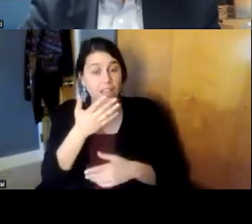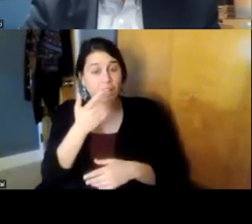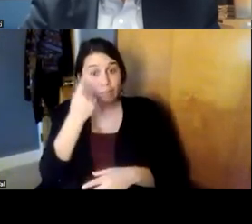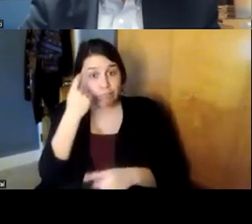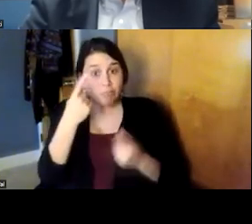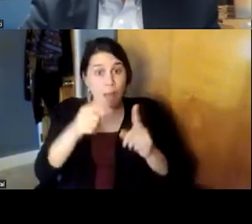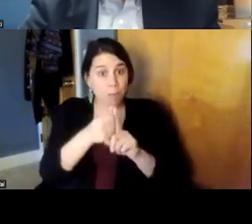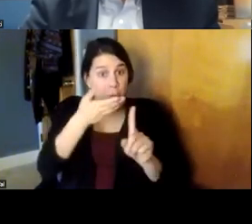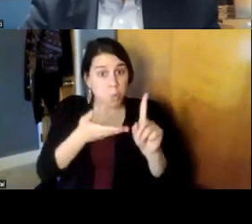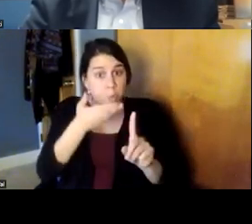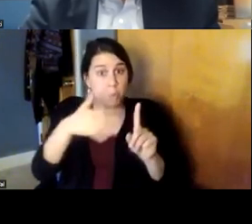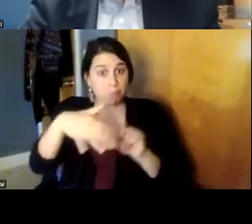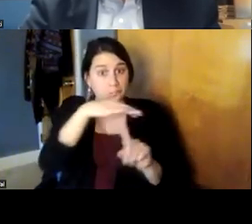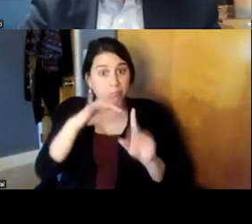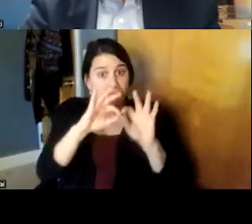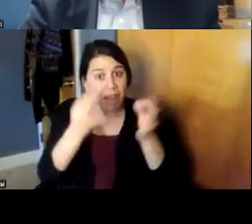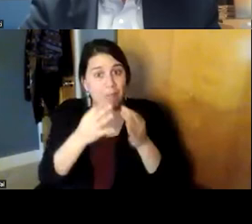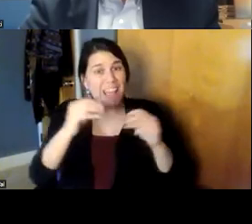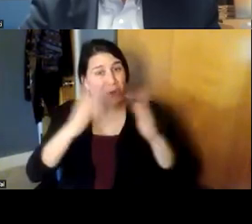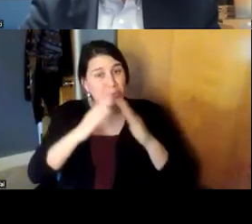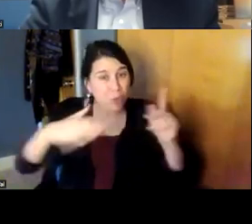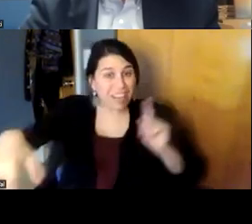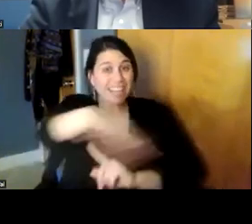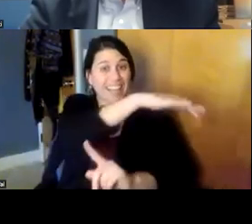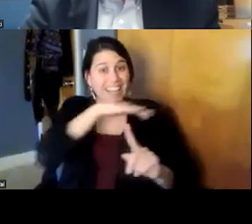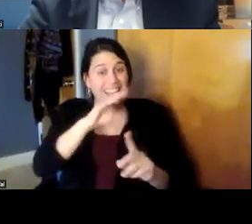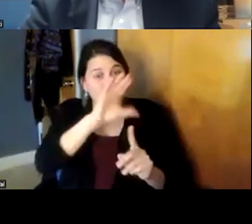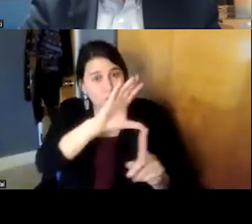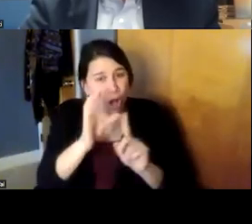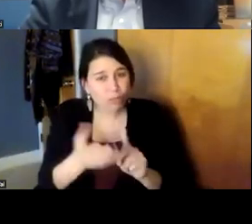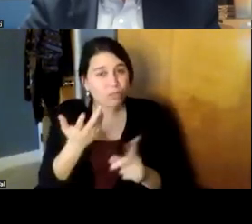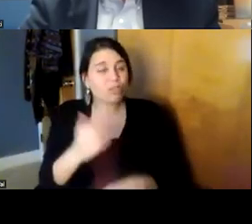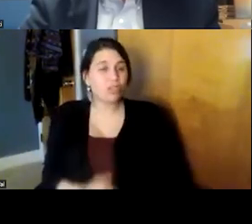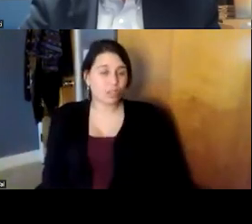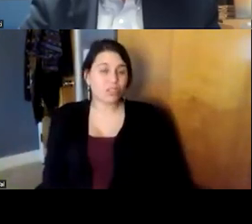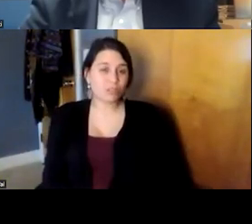the community from which you've come from and the culture which underlies it well we have we have a